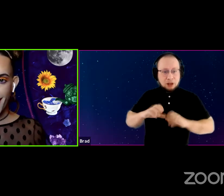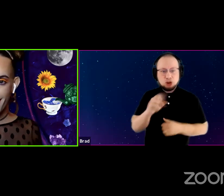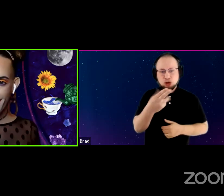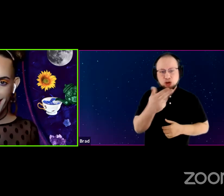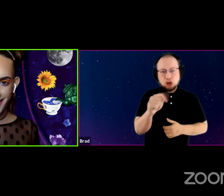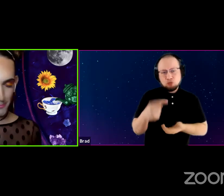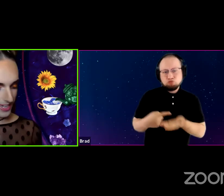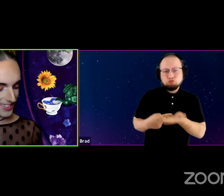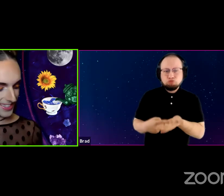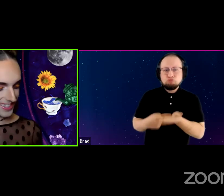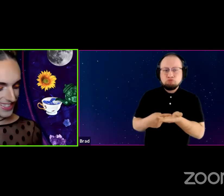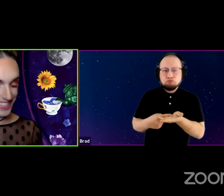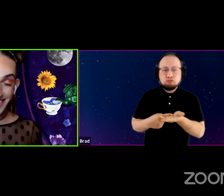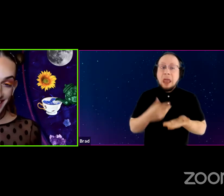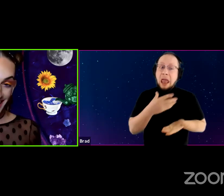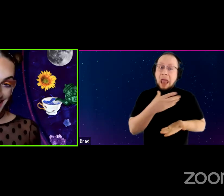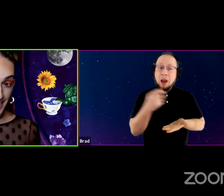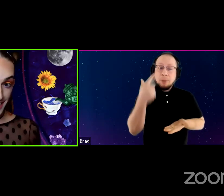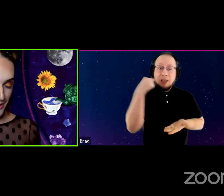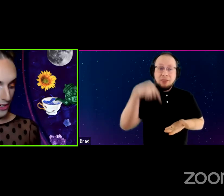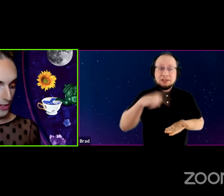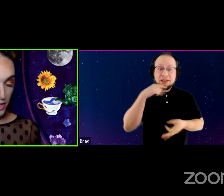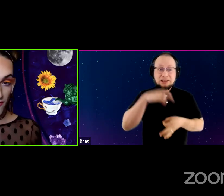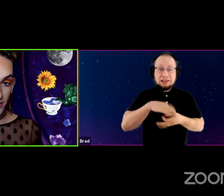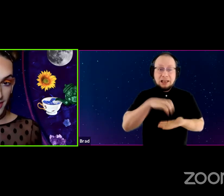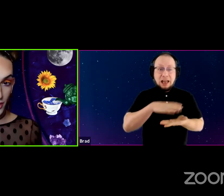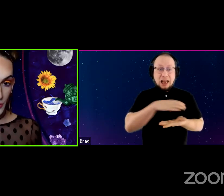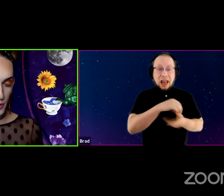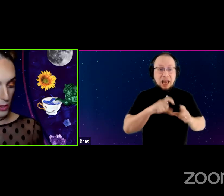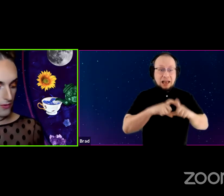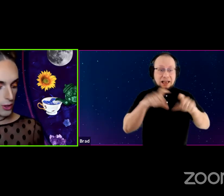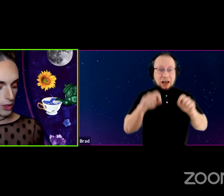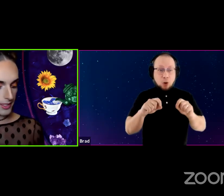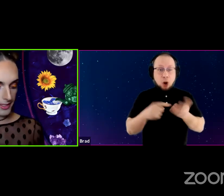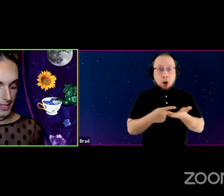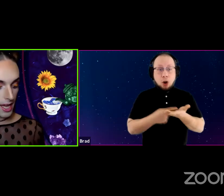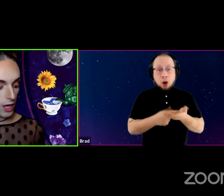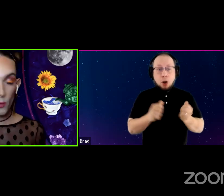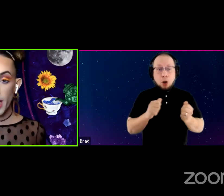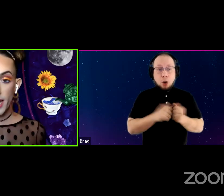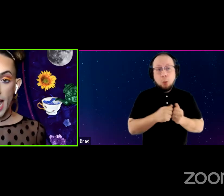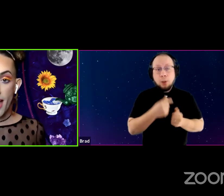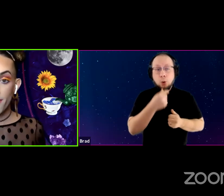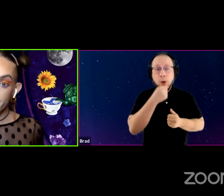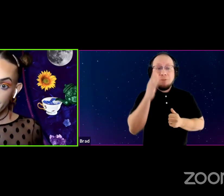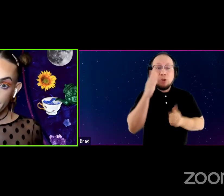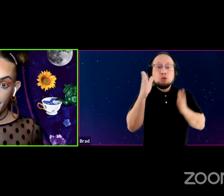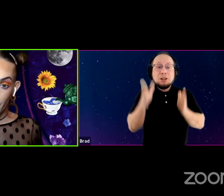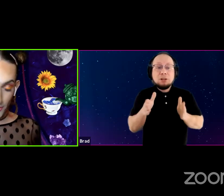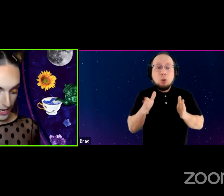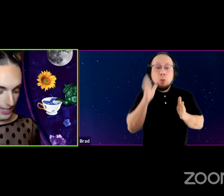And then, because this is Teacakes and Tarot, conversations with queer futurists, we got to have some tarot, right?